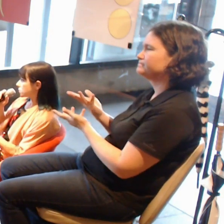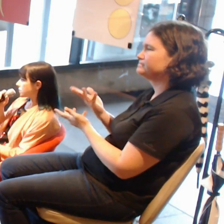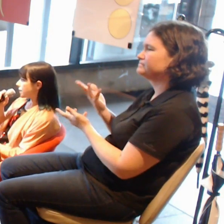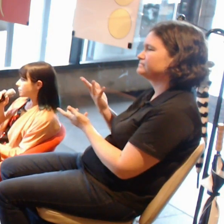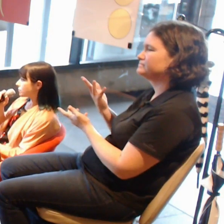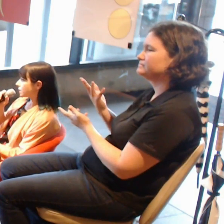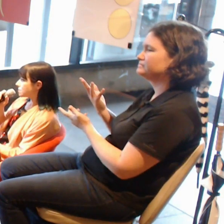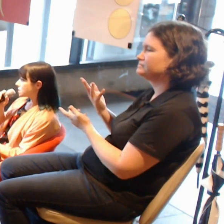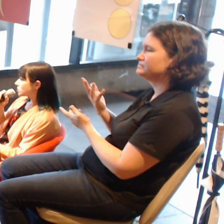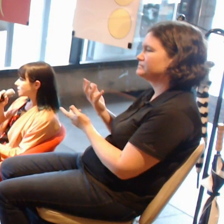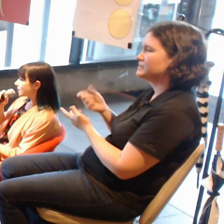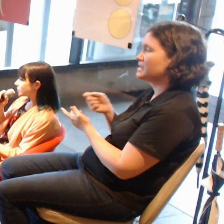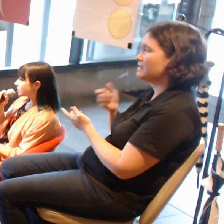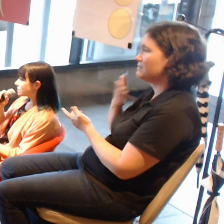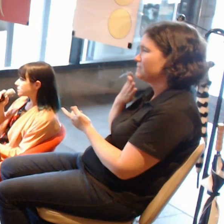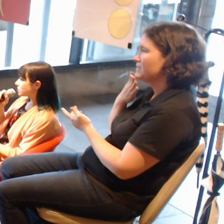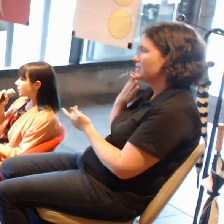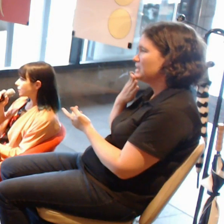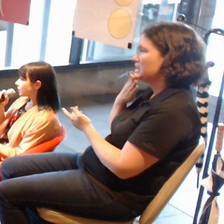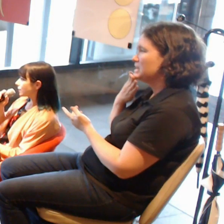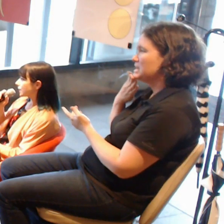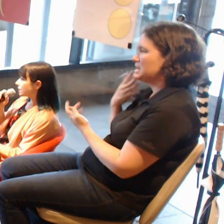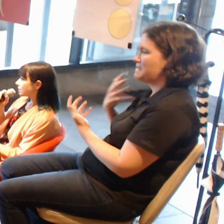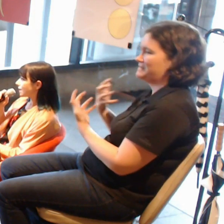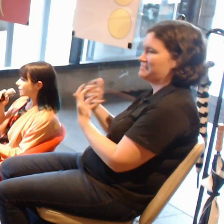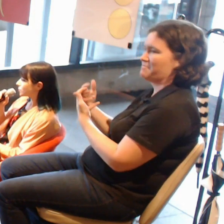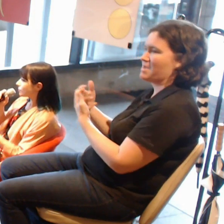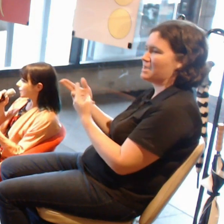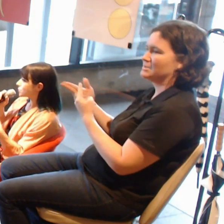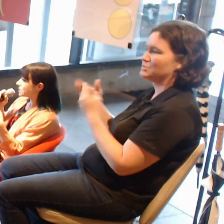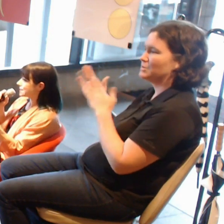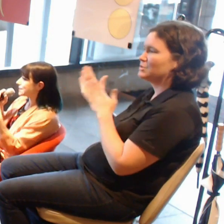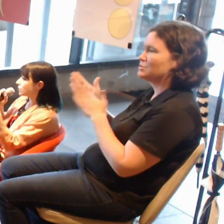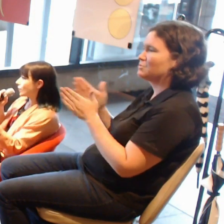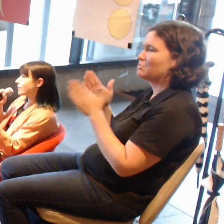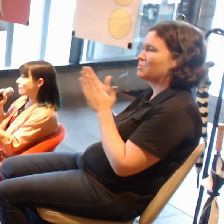In actual fact, we are dealing with files.